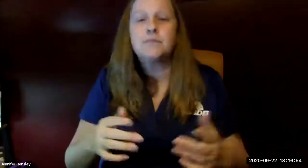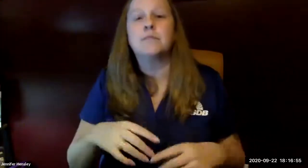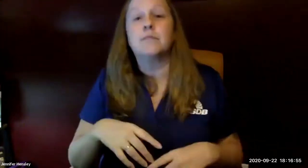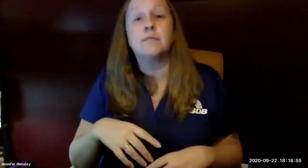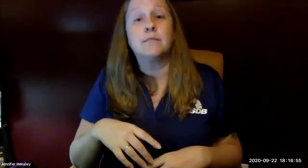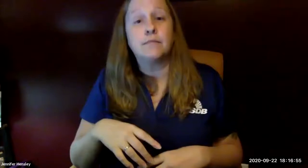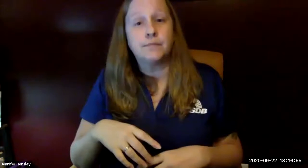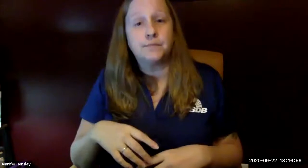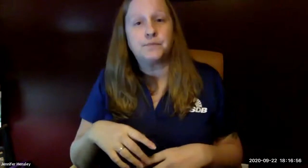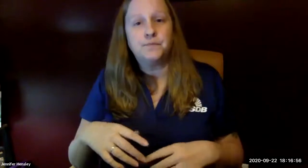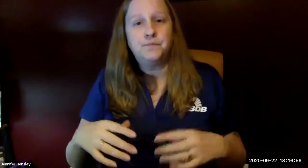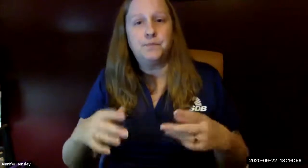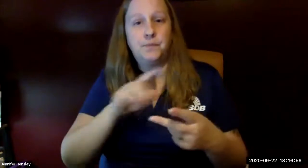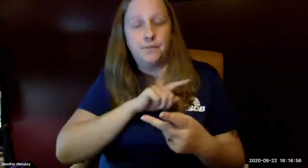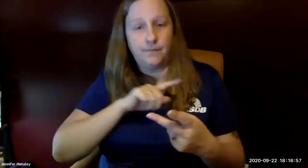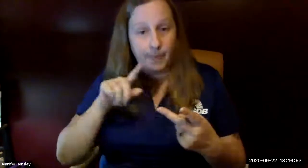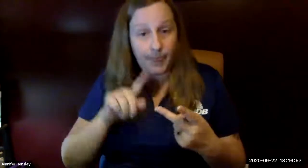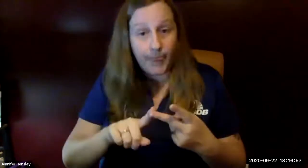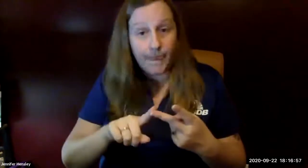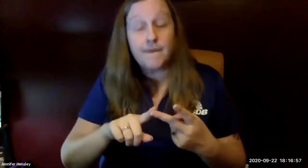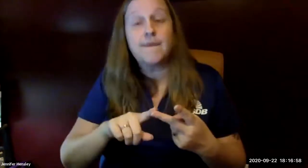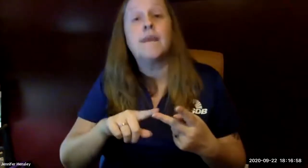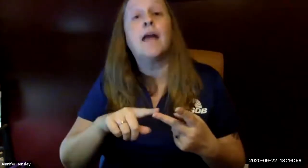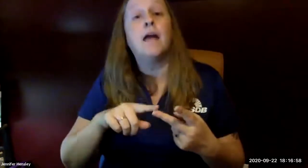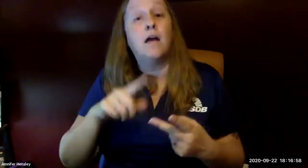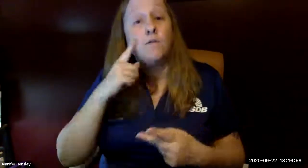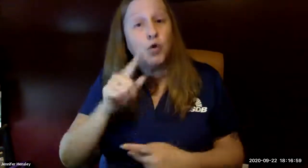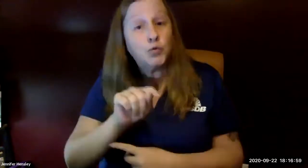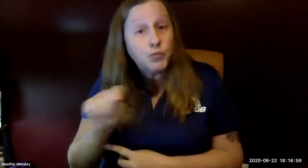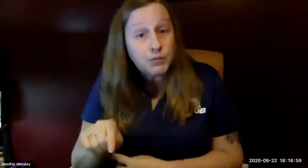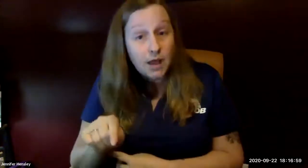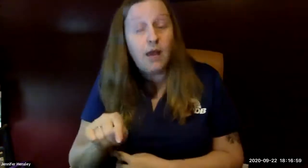but we have not announced when we will start that process